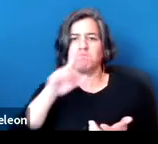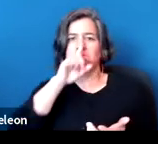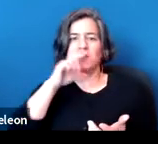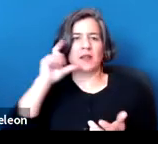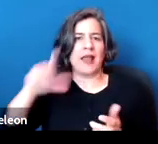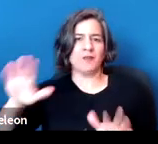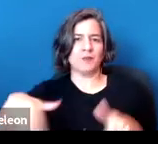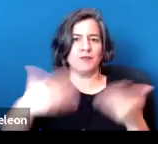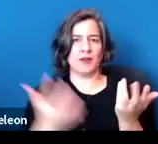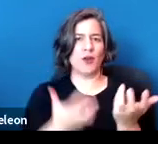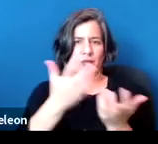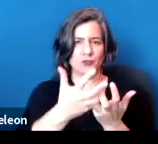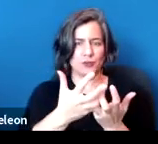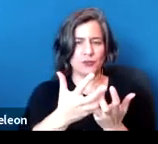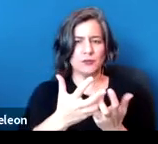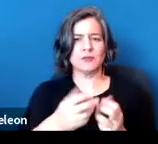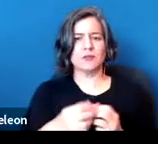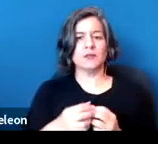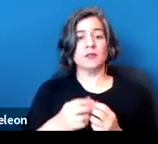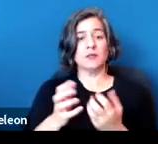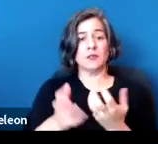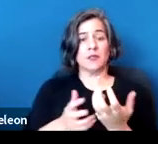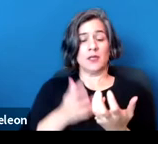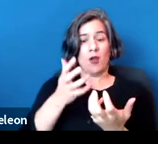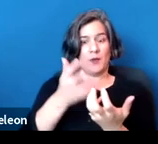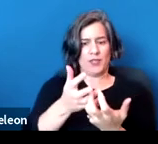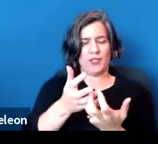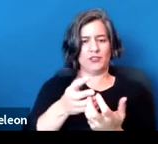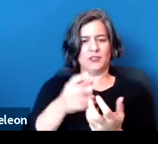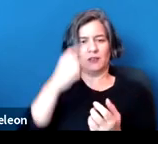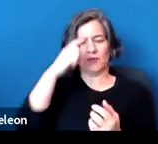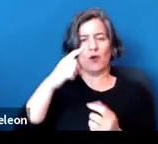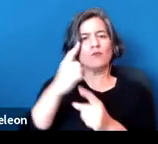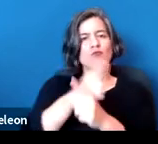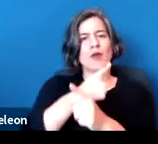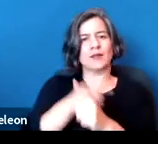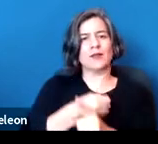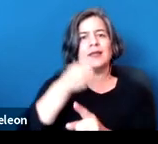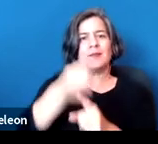Accommodations must be made for the practical impacts of a disability,